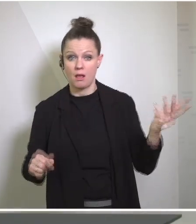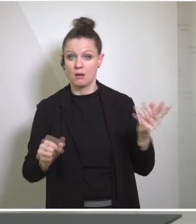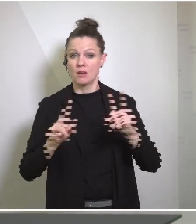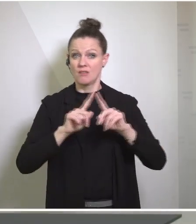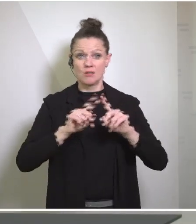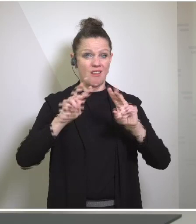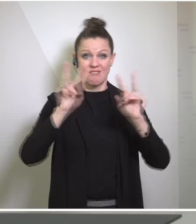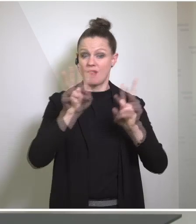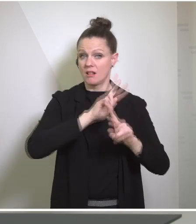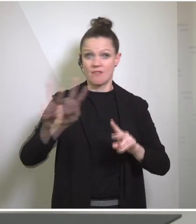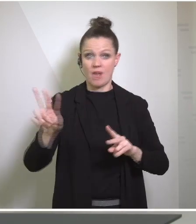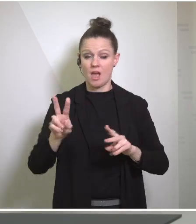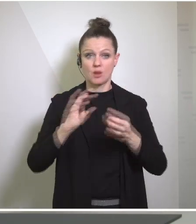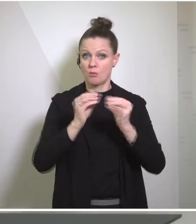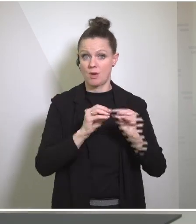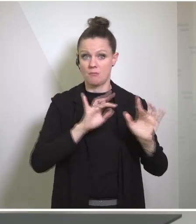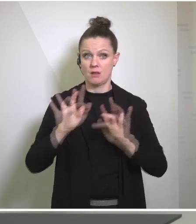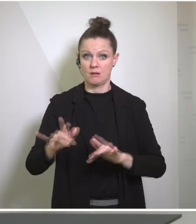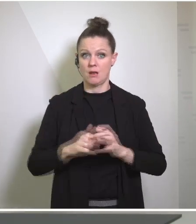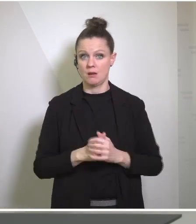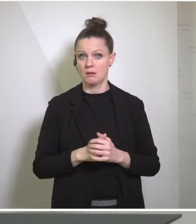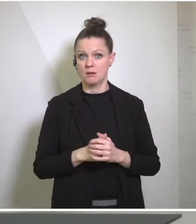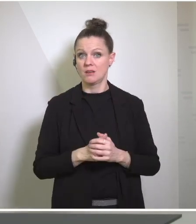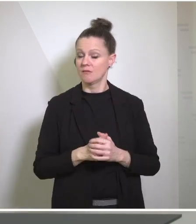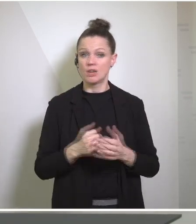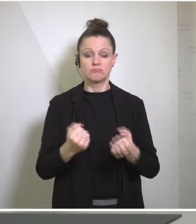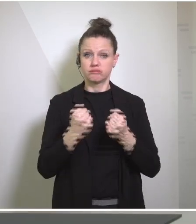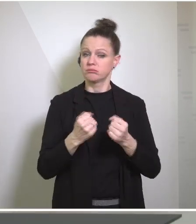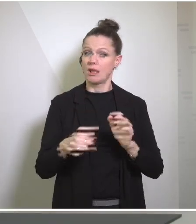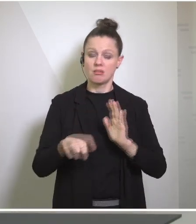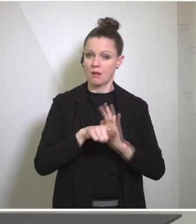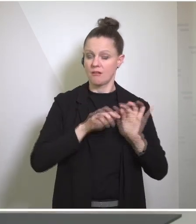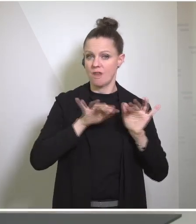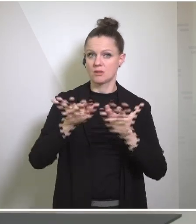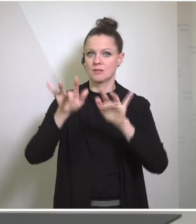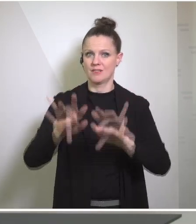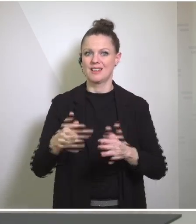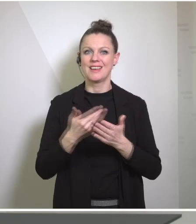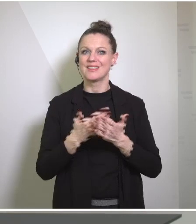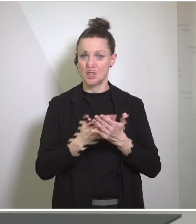world are having devastating impacts. And so you're seeing countries increasingly come together